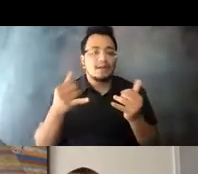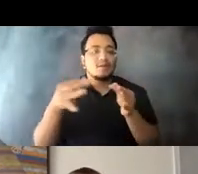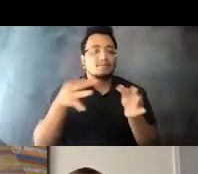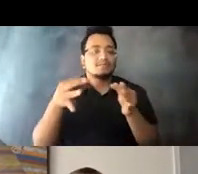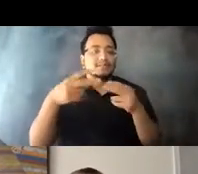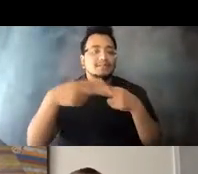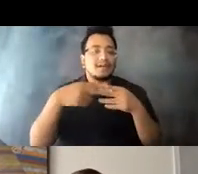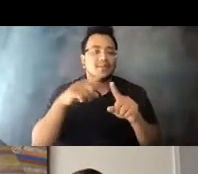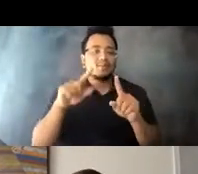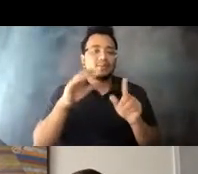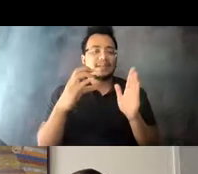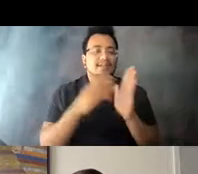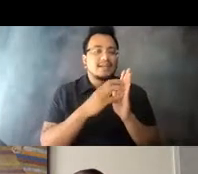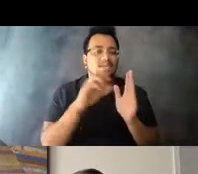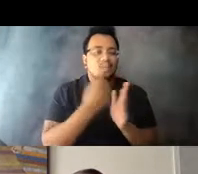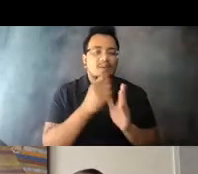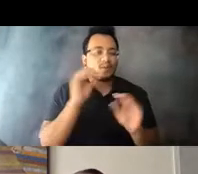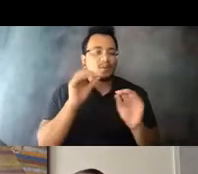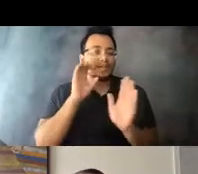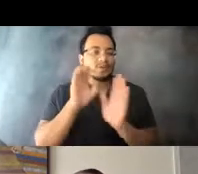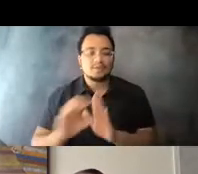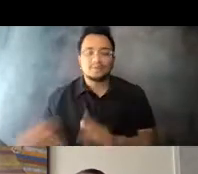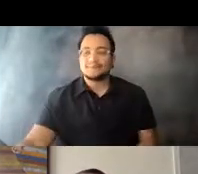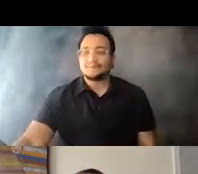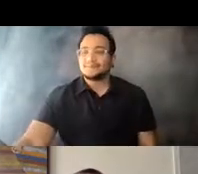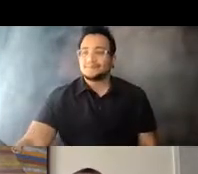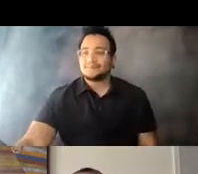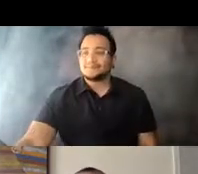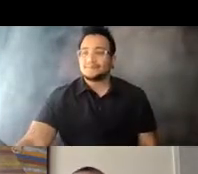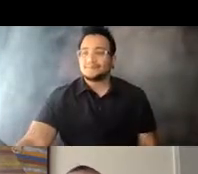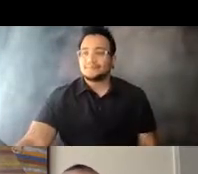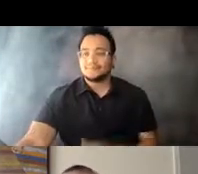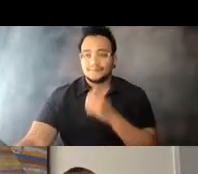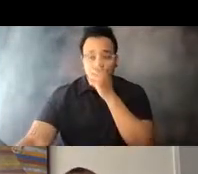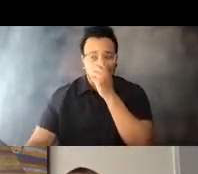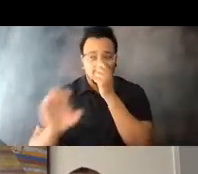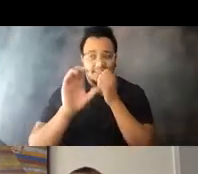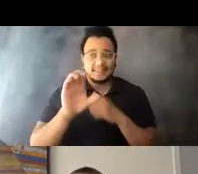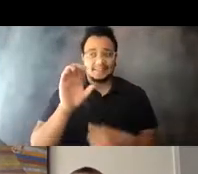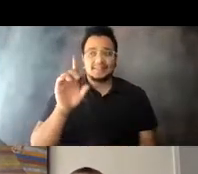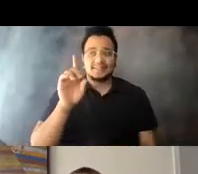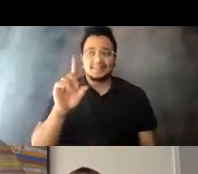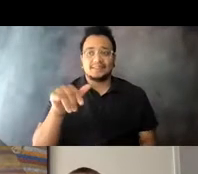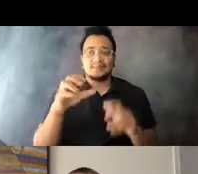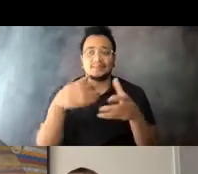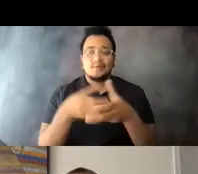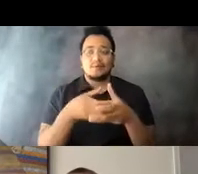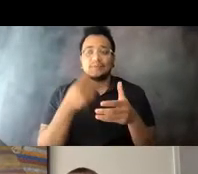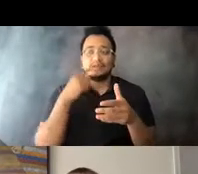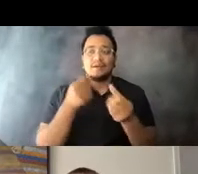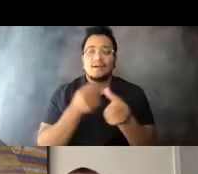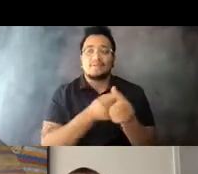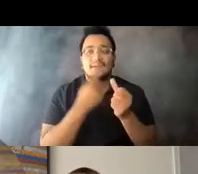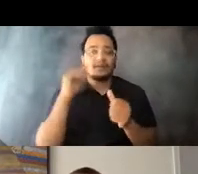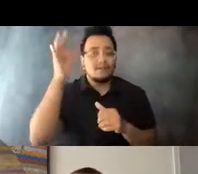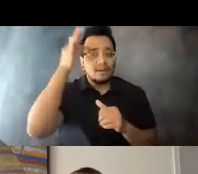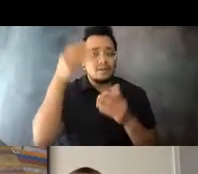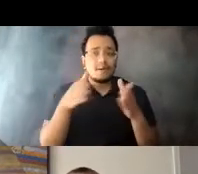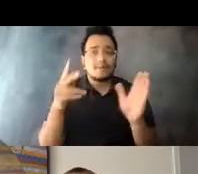15:06:32 We advocate for federal public policy that ensures the self-determination, independence,